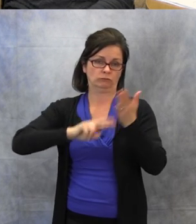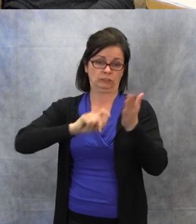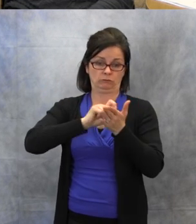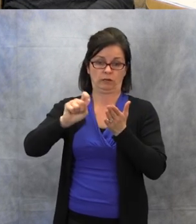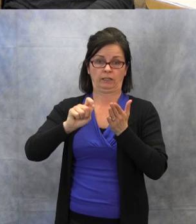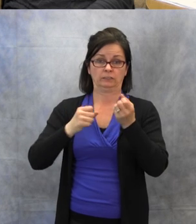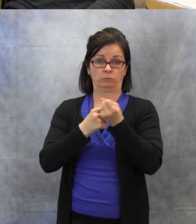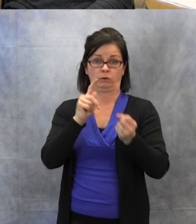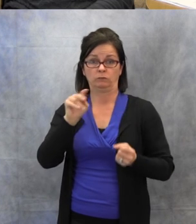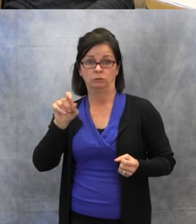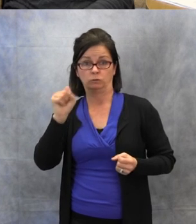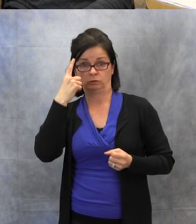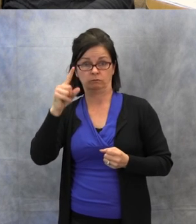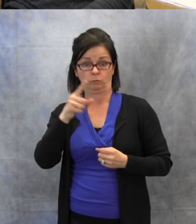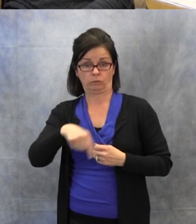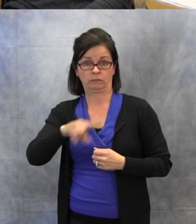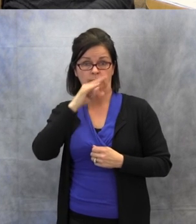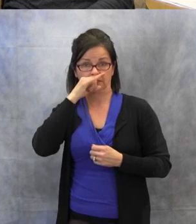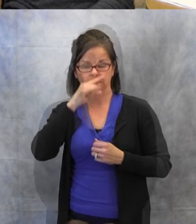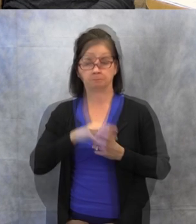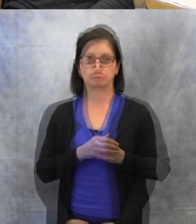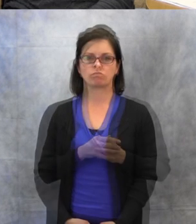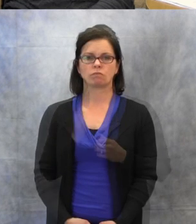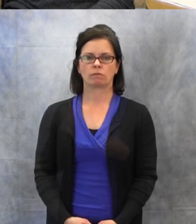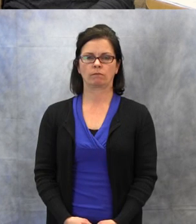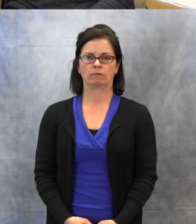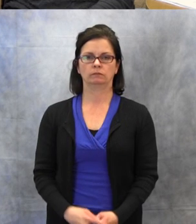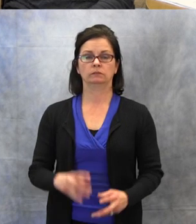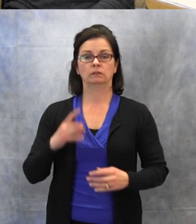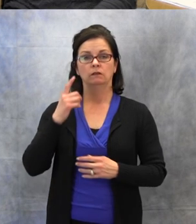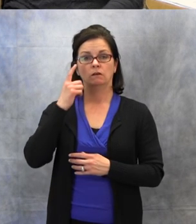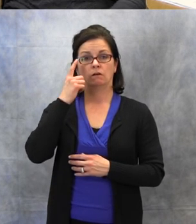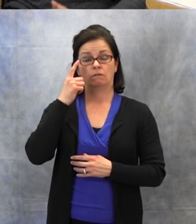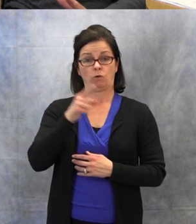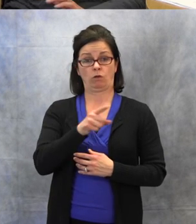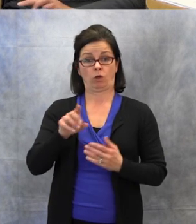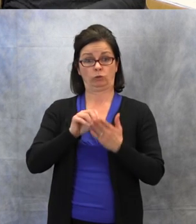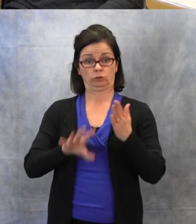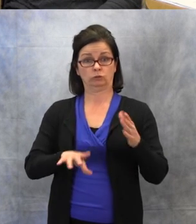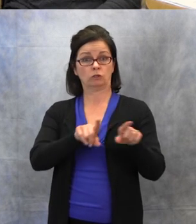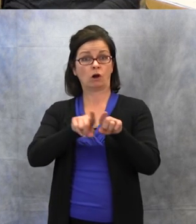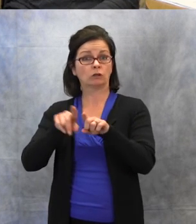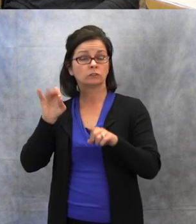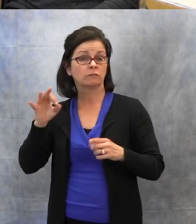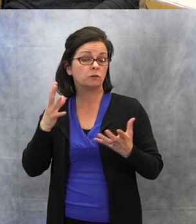Also, if you're looking for some skill sheets to work